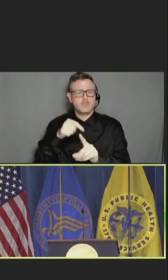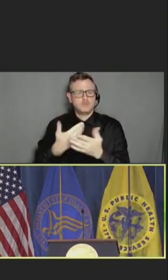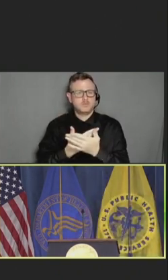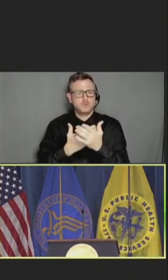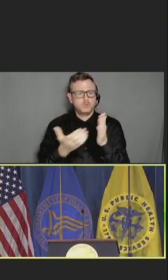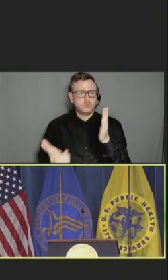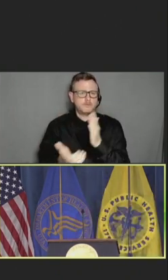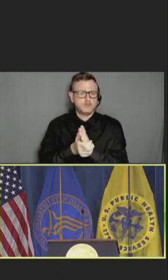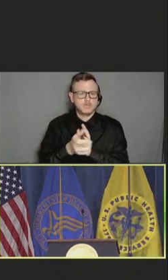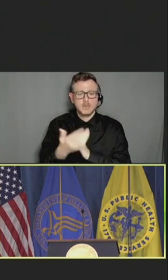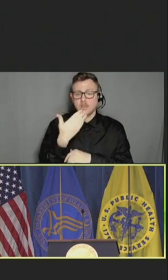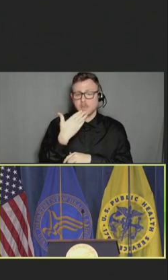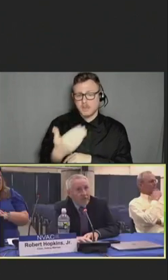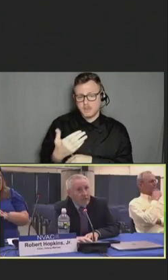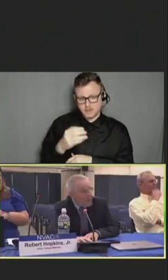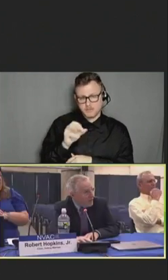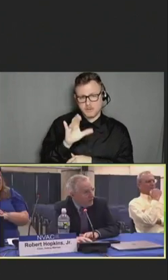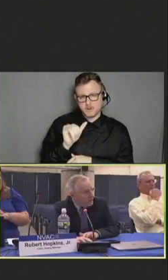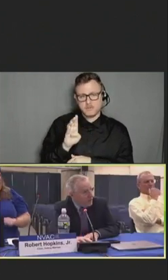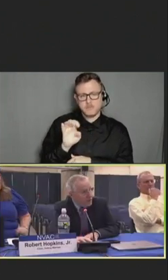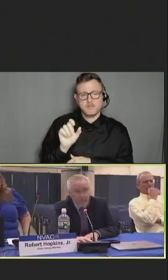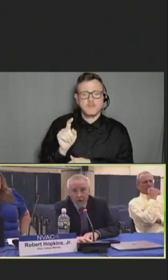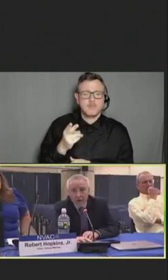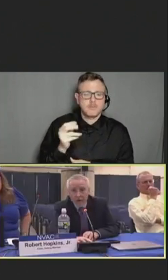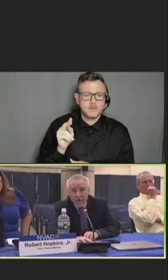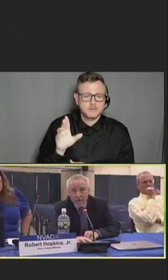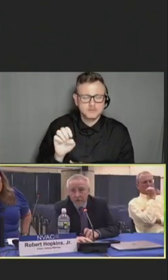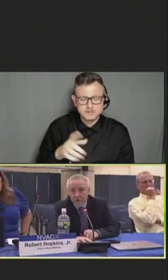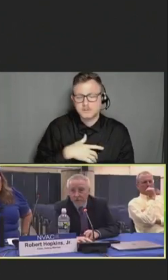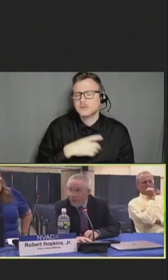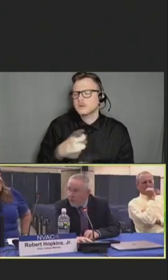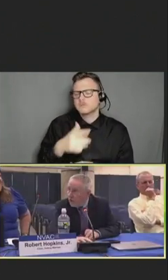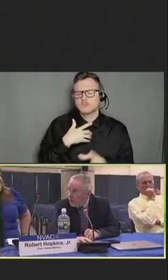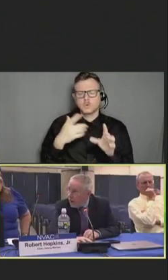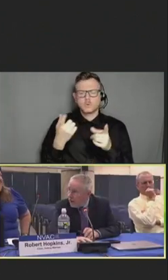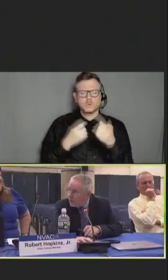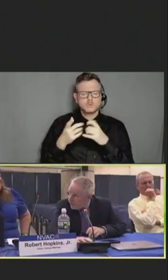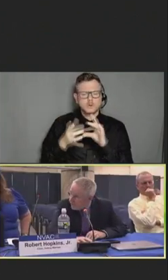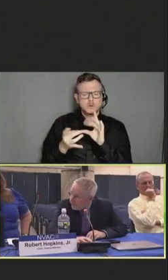Are there any questions or comments from those either on the line, Molly Howell?